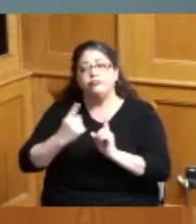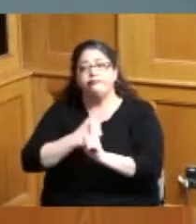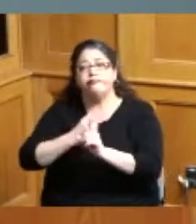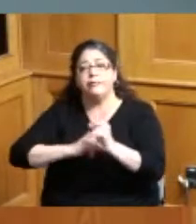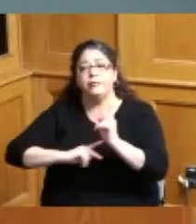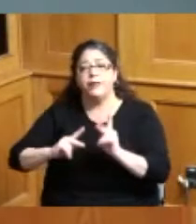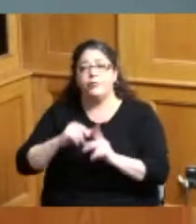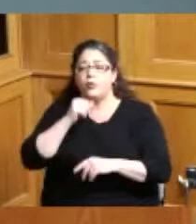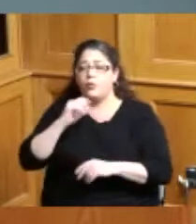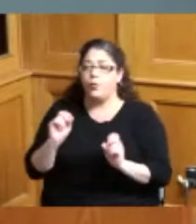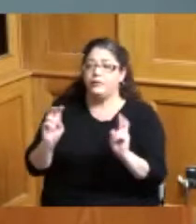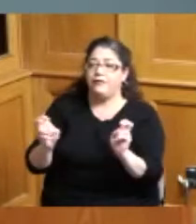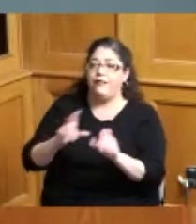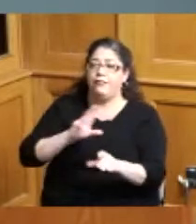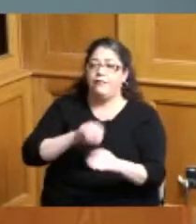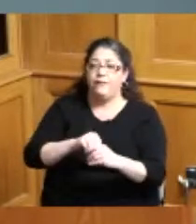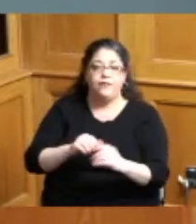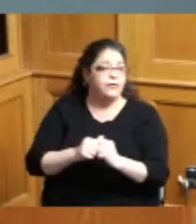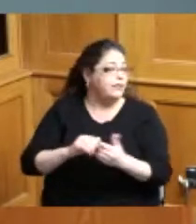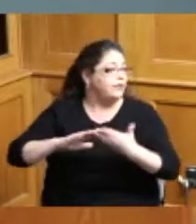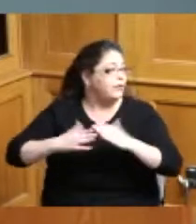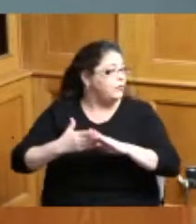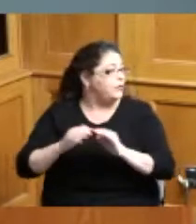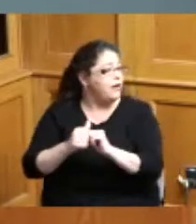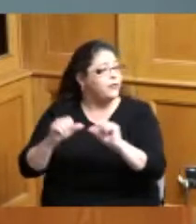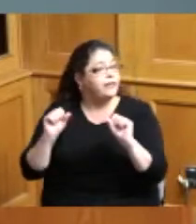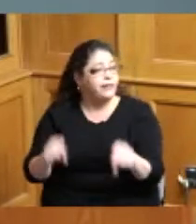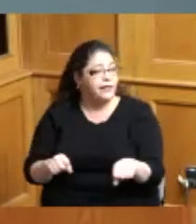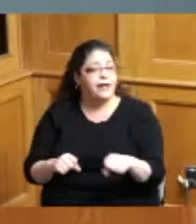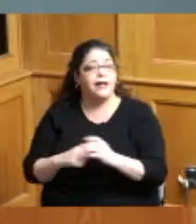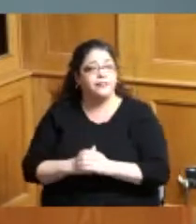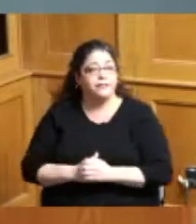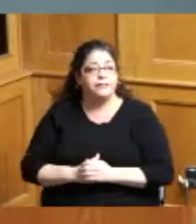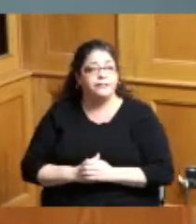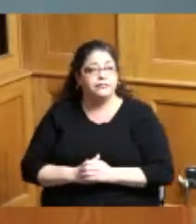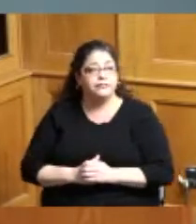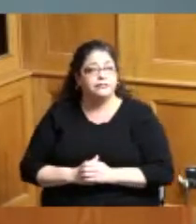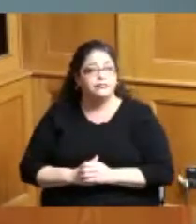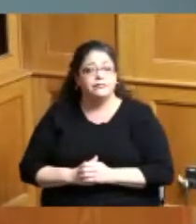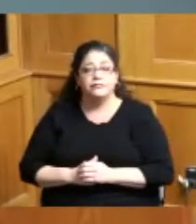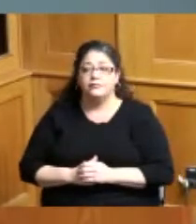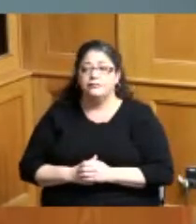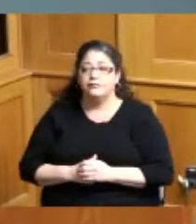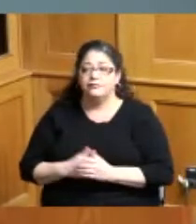titles how they can get involved in the community what can they do and I talked about just getting